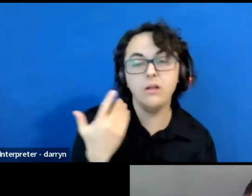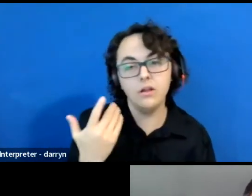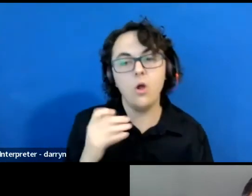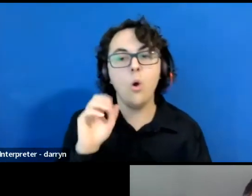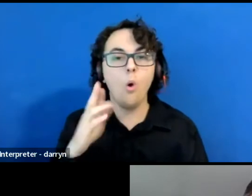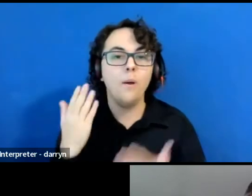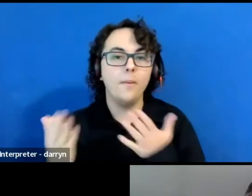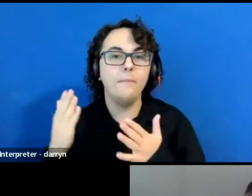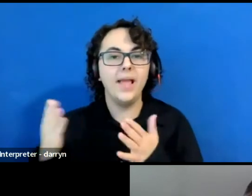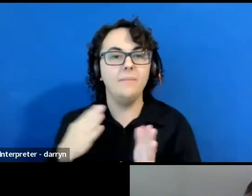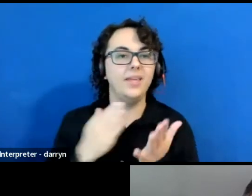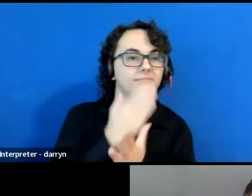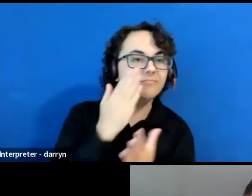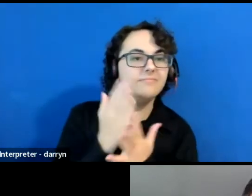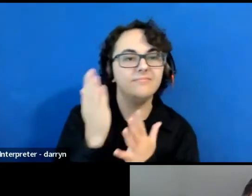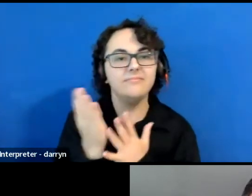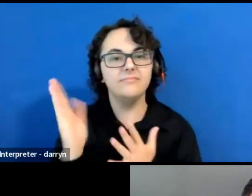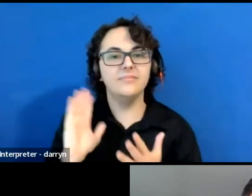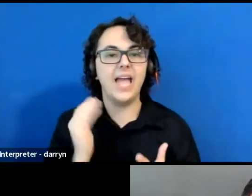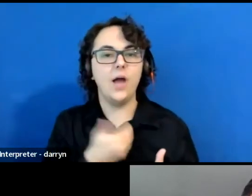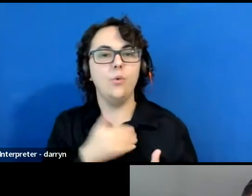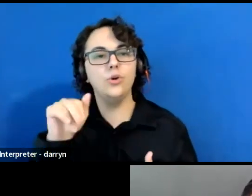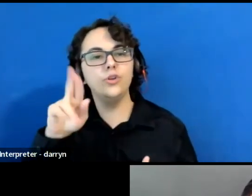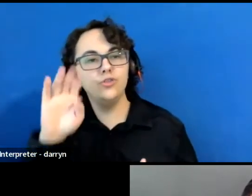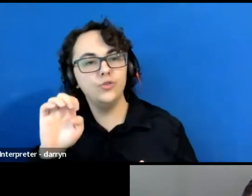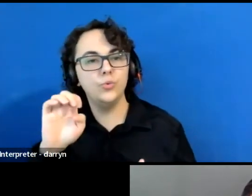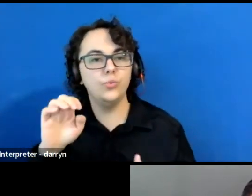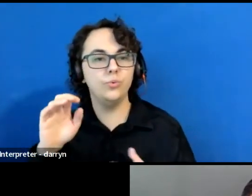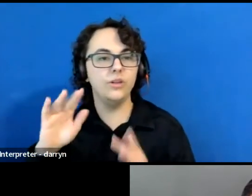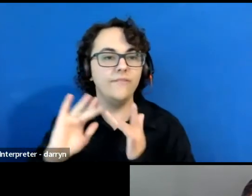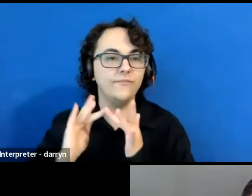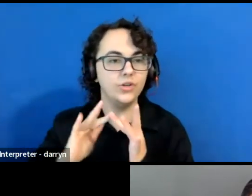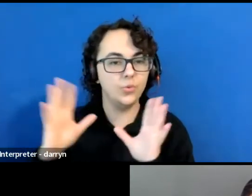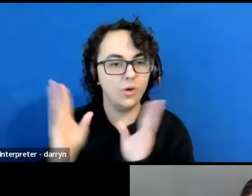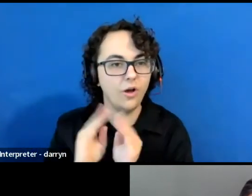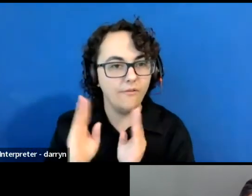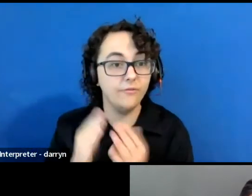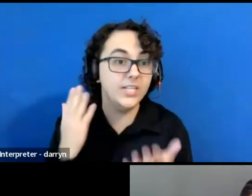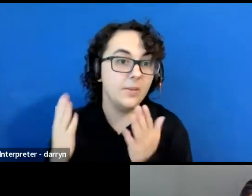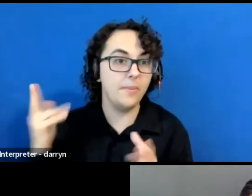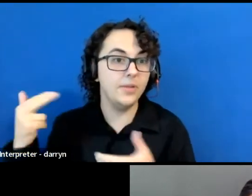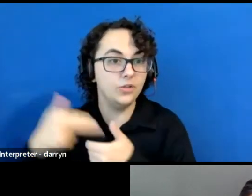of our June virtual conference. Some of you may be participants in our newly